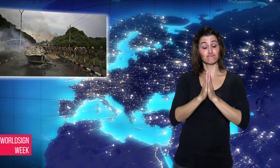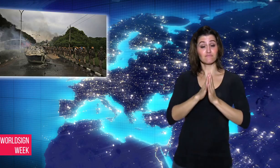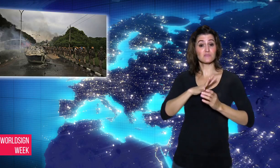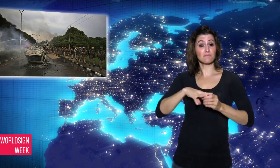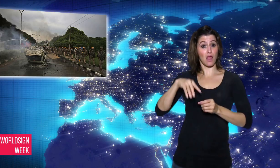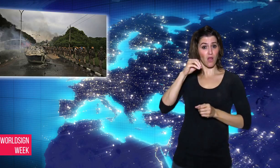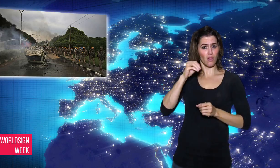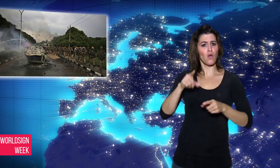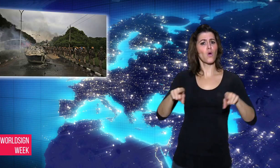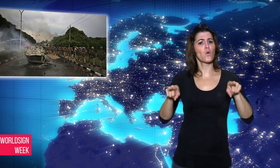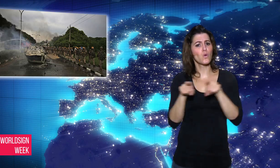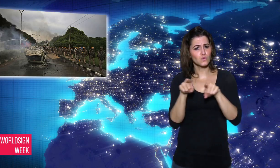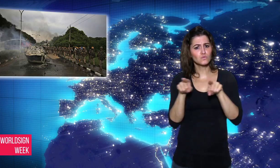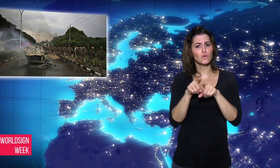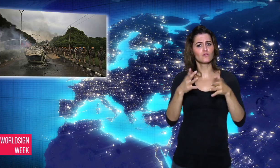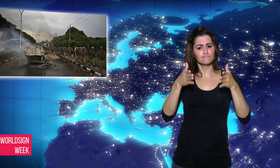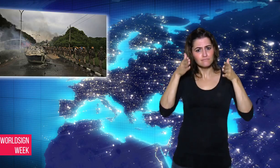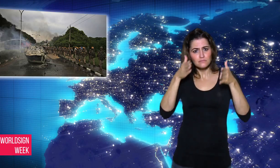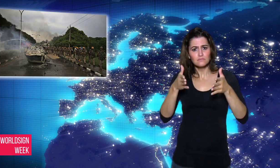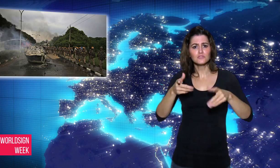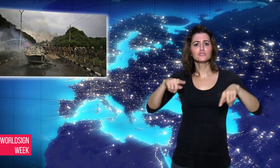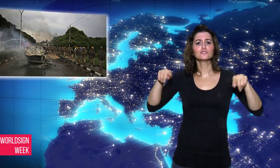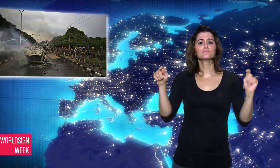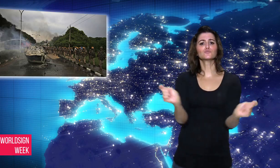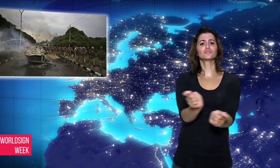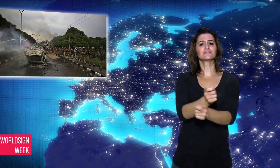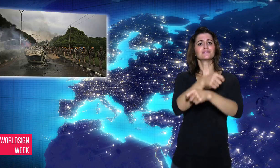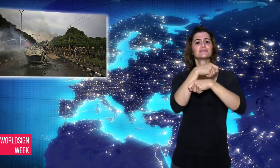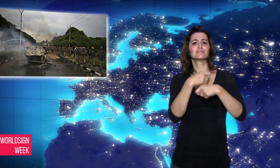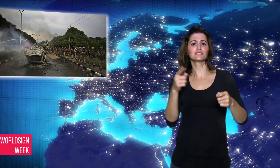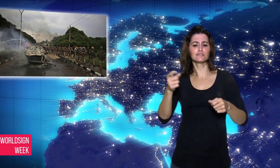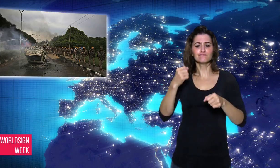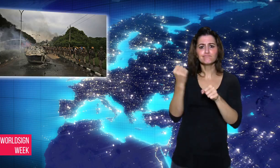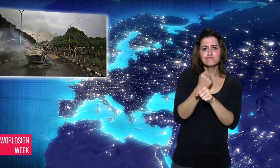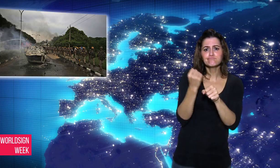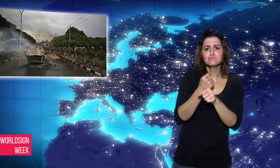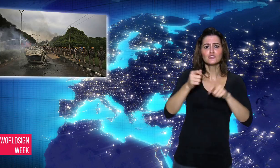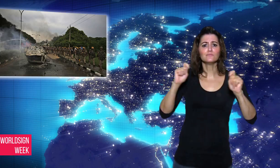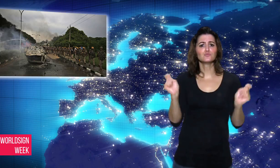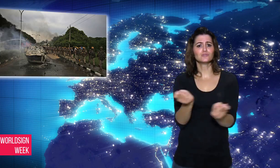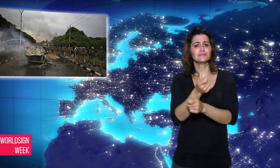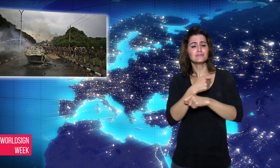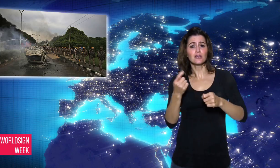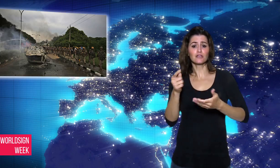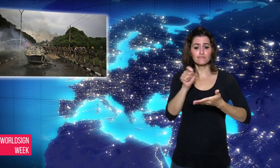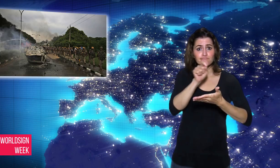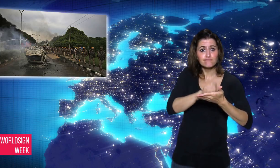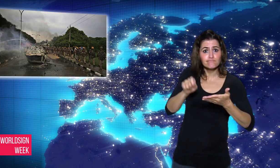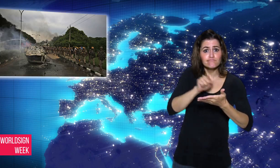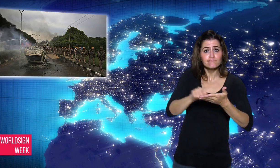His albums and films generally focus on